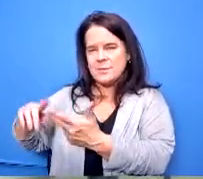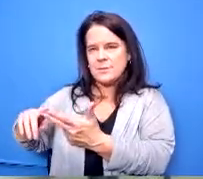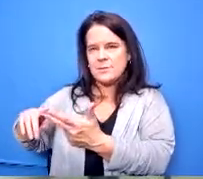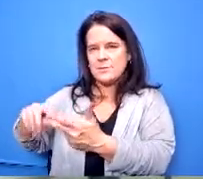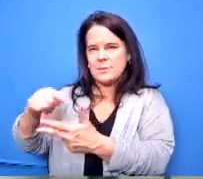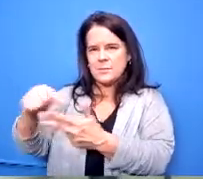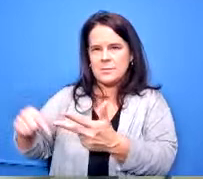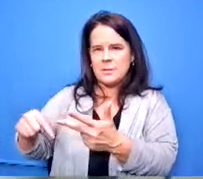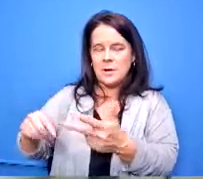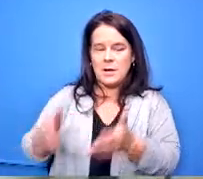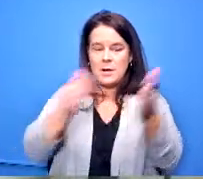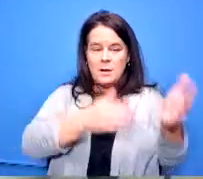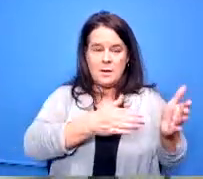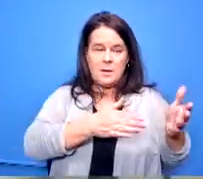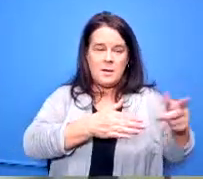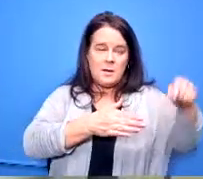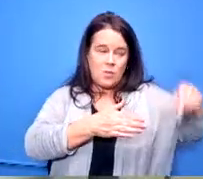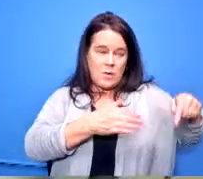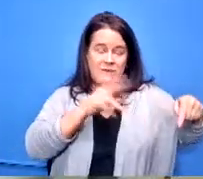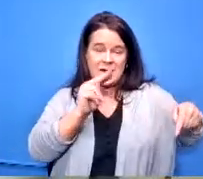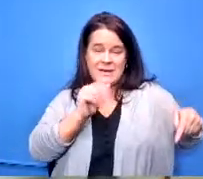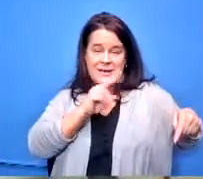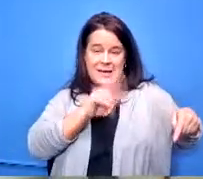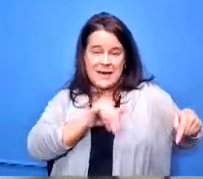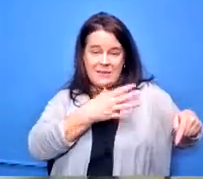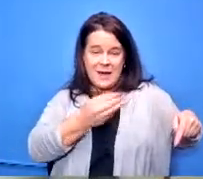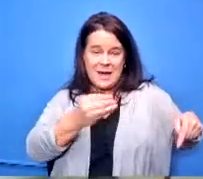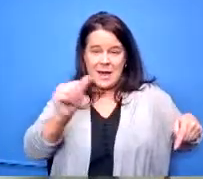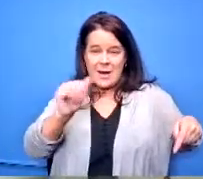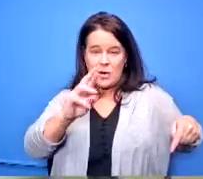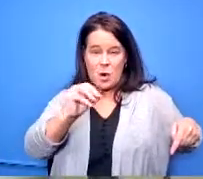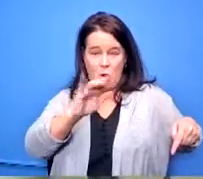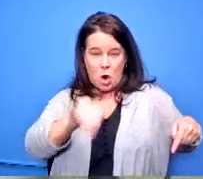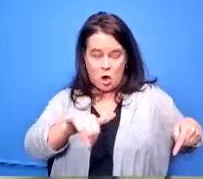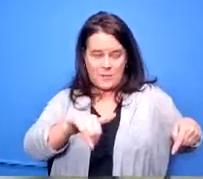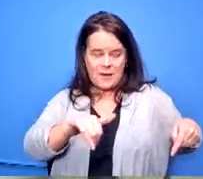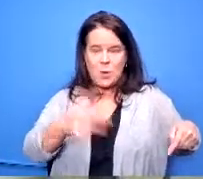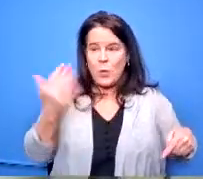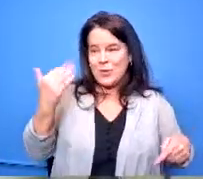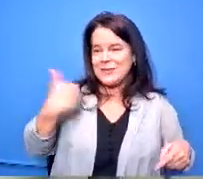navy and army i believe is that correct and you used to have three programs where we dropped down